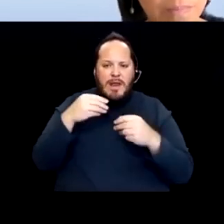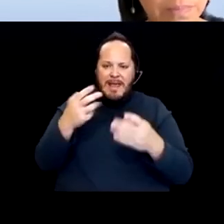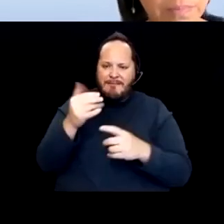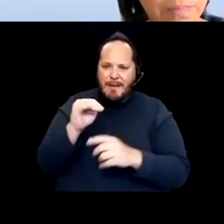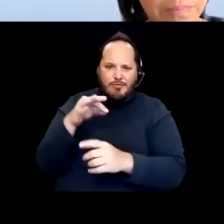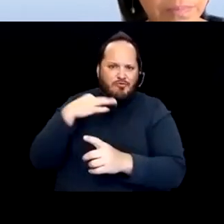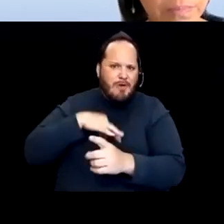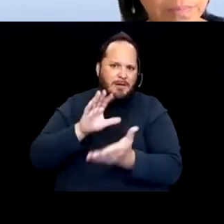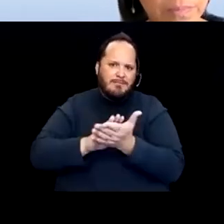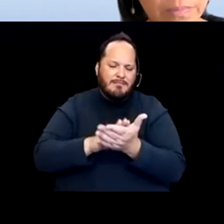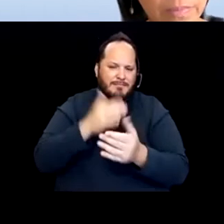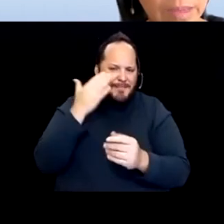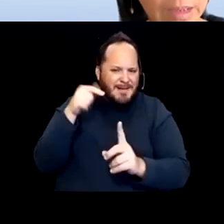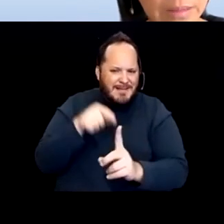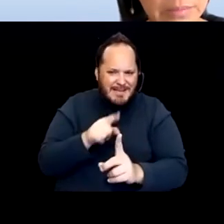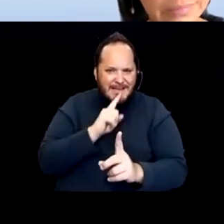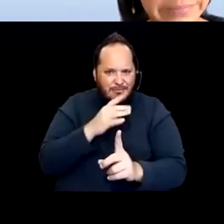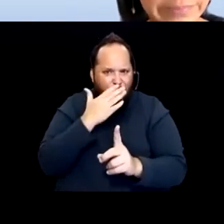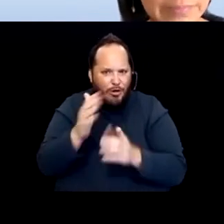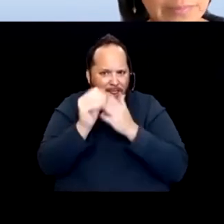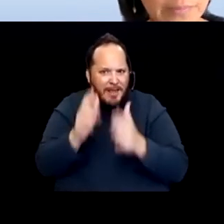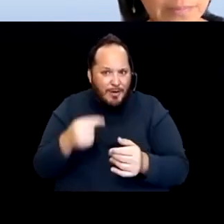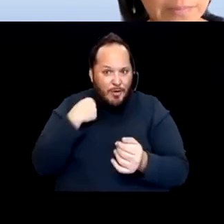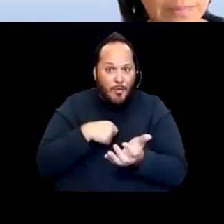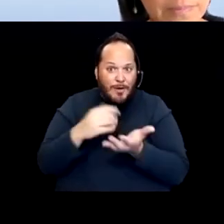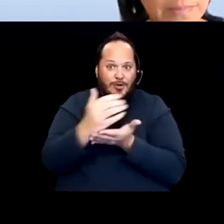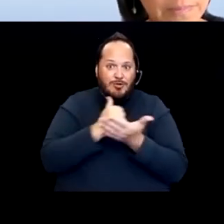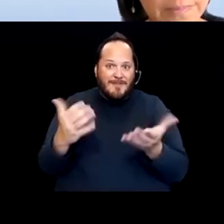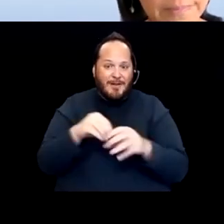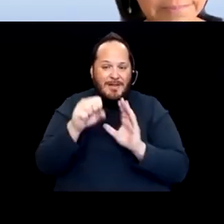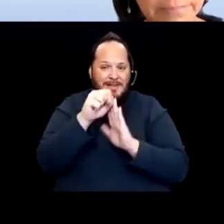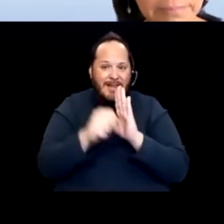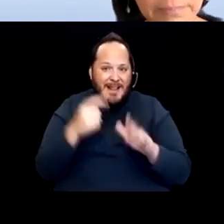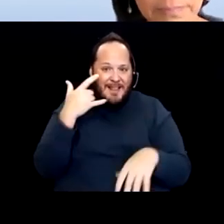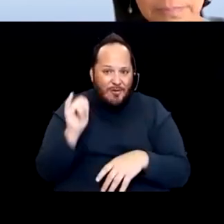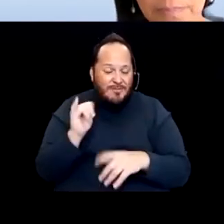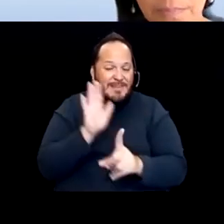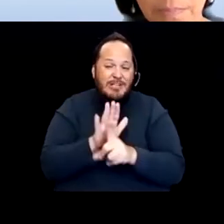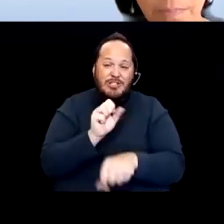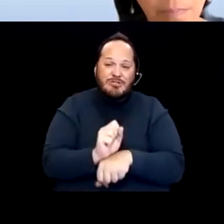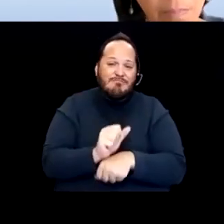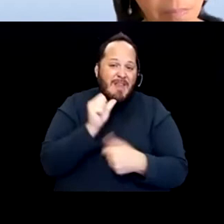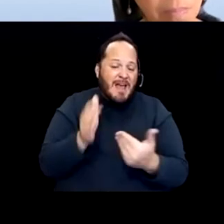of leader that we deserve in the State of California. His job has not been easy during the pandemic.